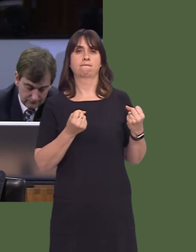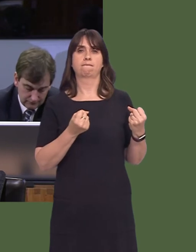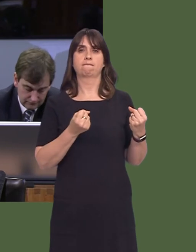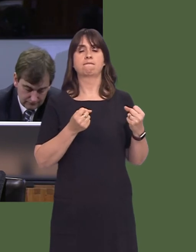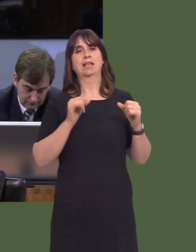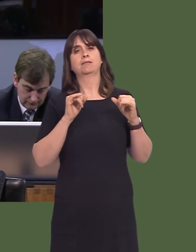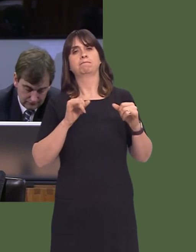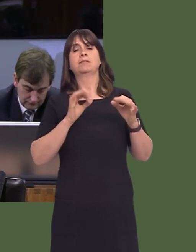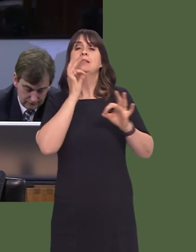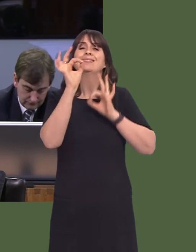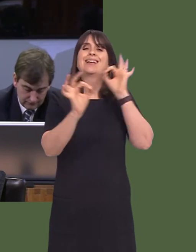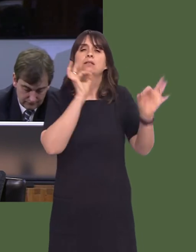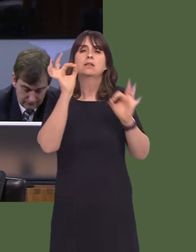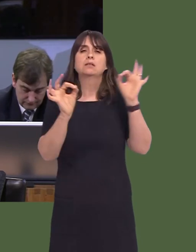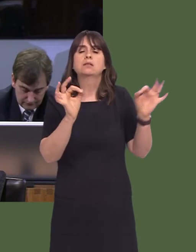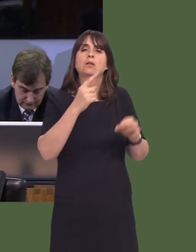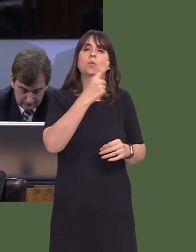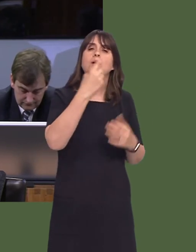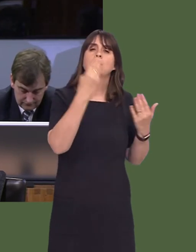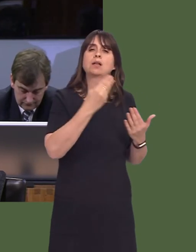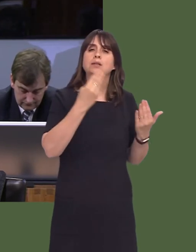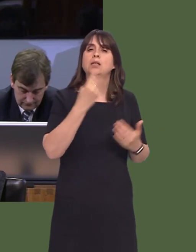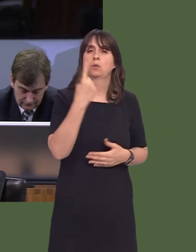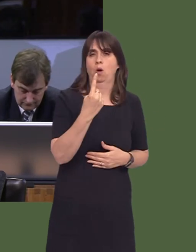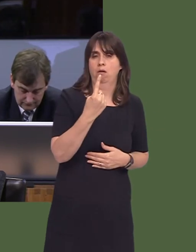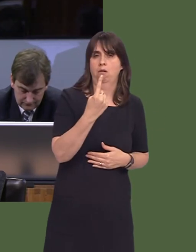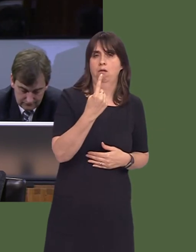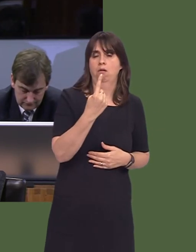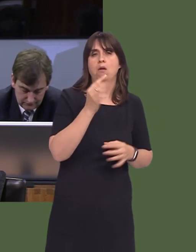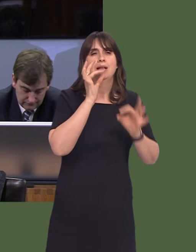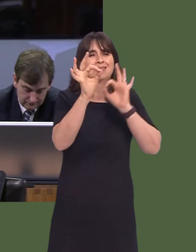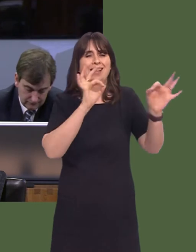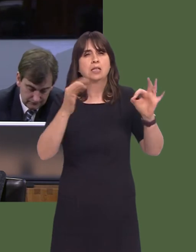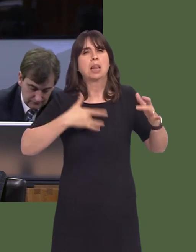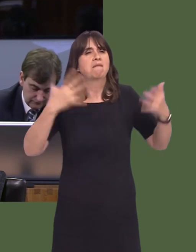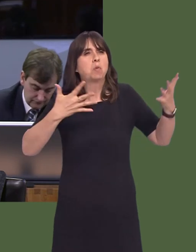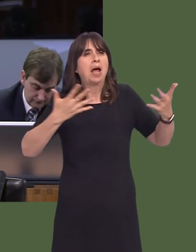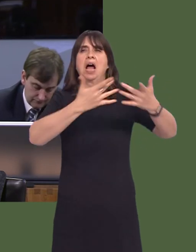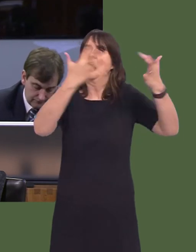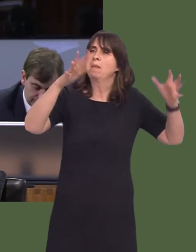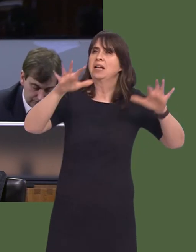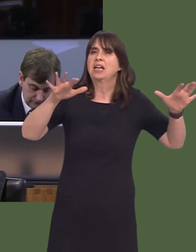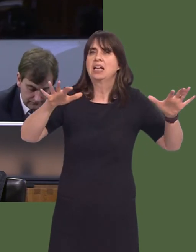of the census of 1991. The special education formula was last reviewed in 2006 and the